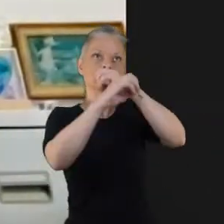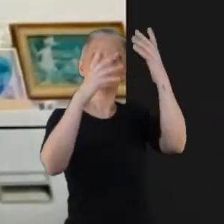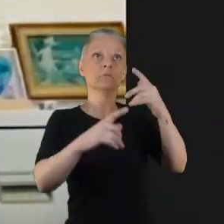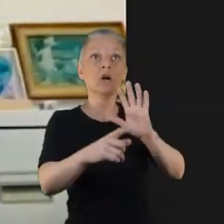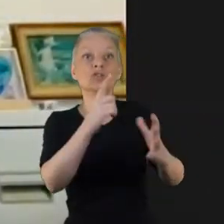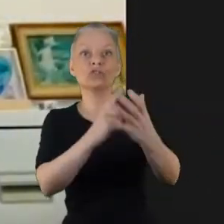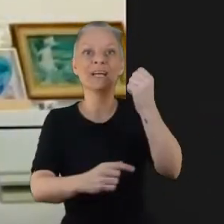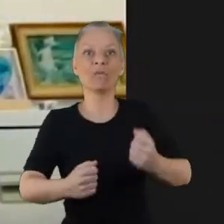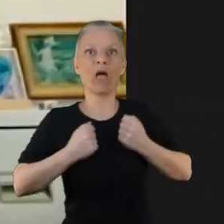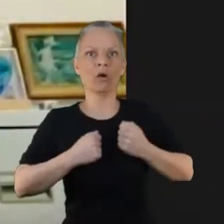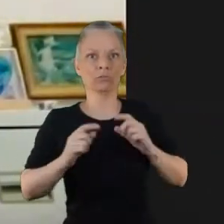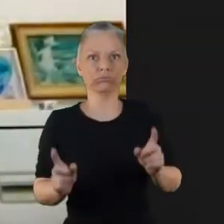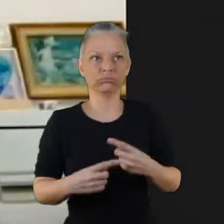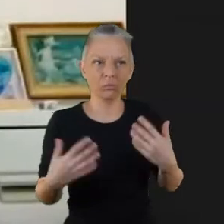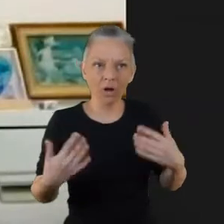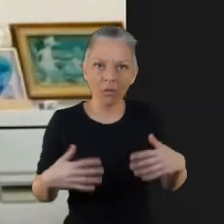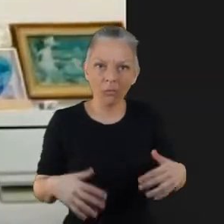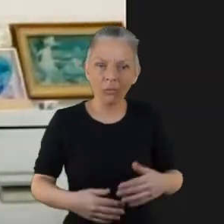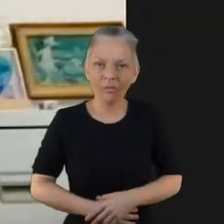we didn't want to do something that would be just tokenistic.